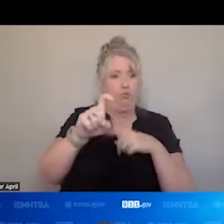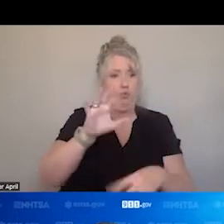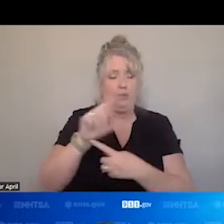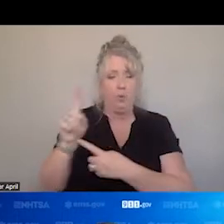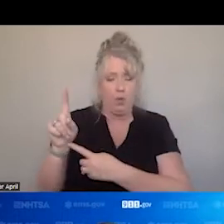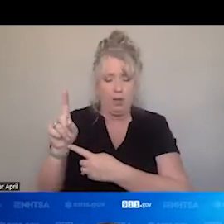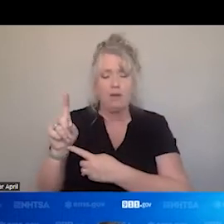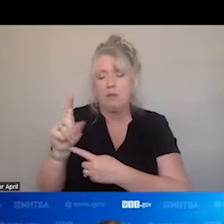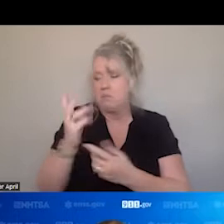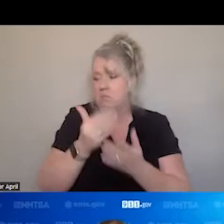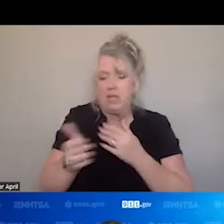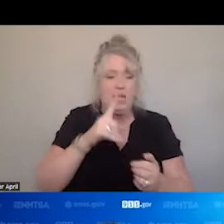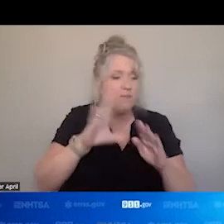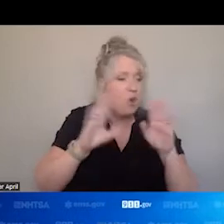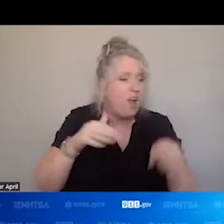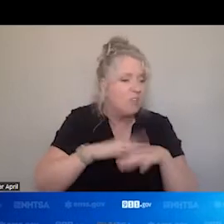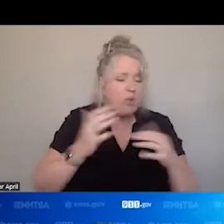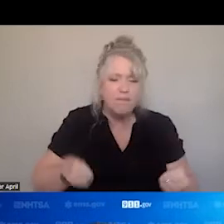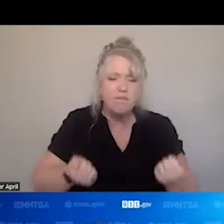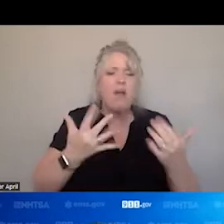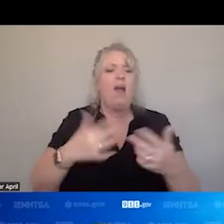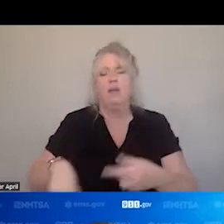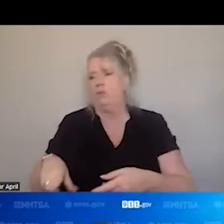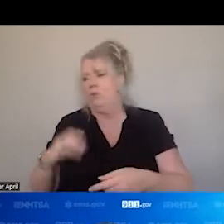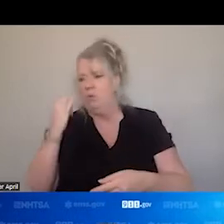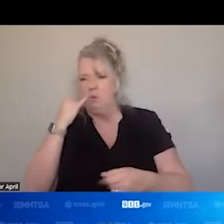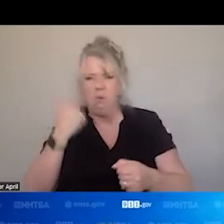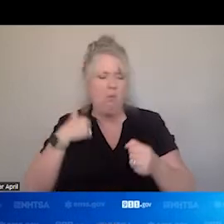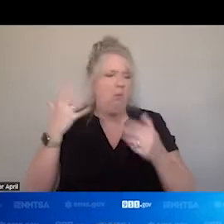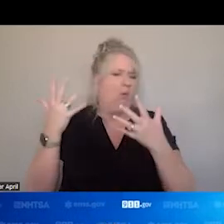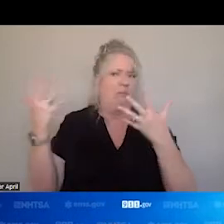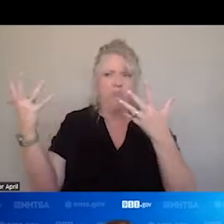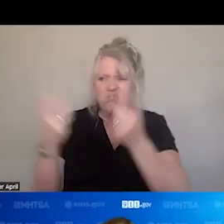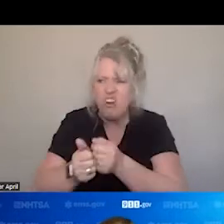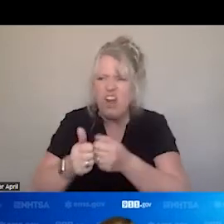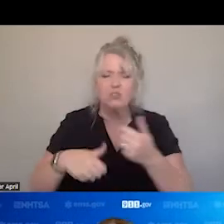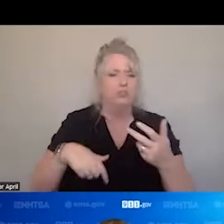WHETHER YOUR HOUSE IS ON FIRE, OR, THERE WAS A CRASH, OR SOMEBODY IS DELIVERING A BABY, YOU